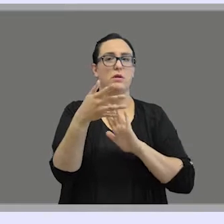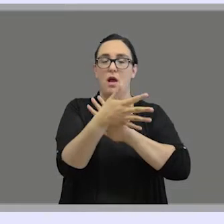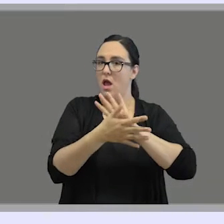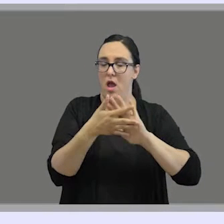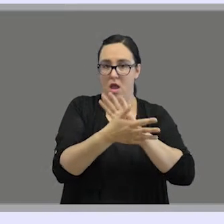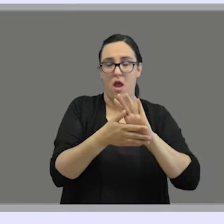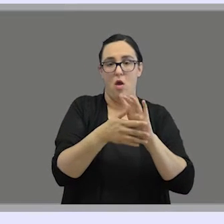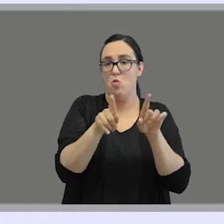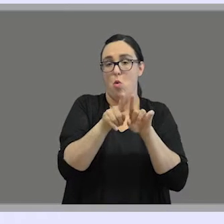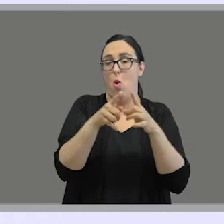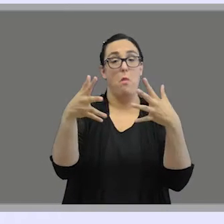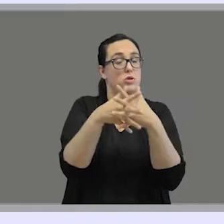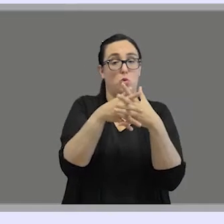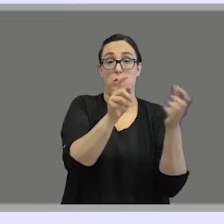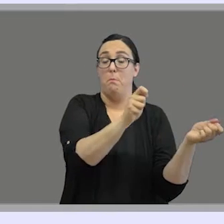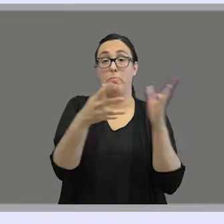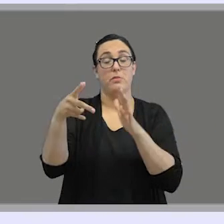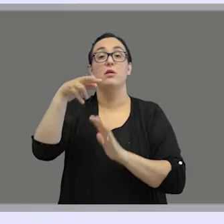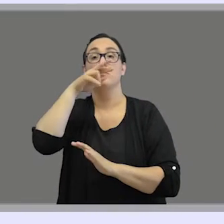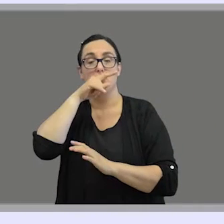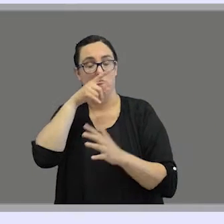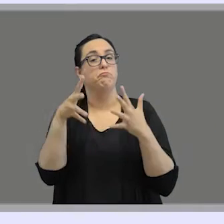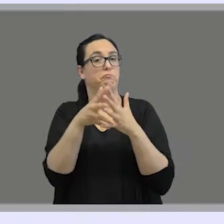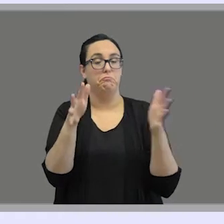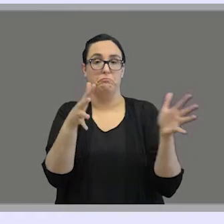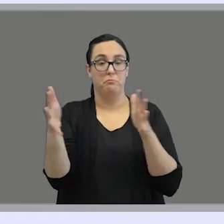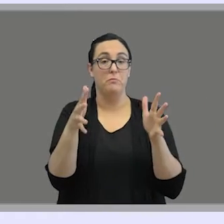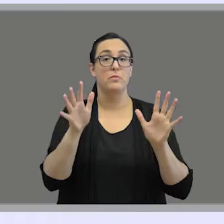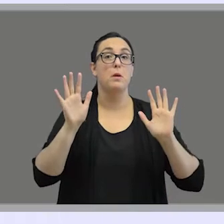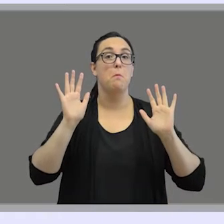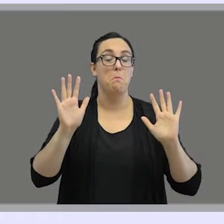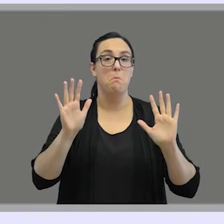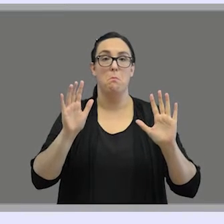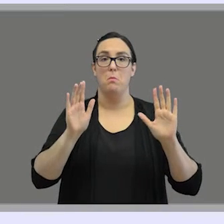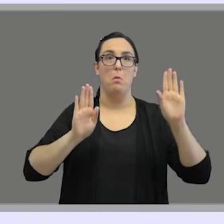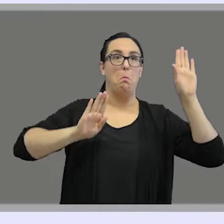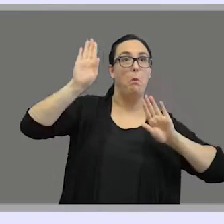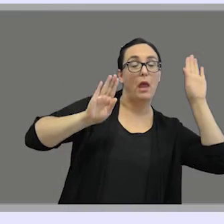are closer to spoken languages in their structure than to mimicking